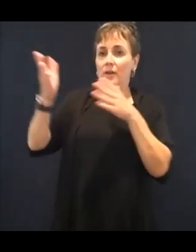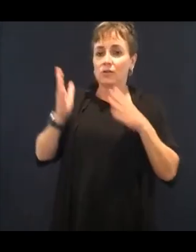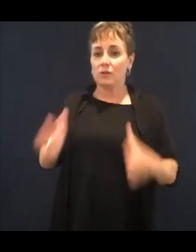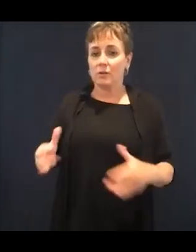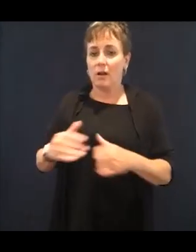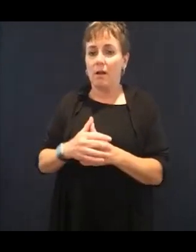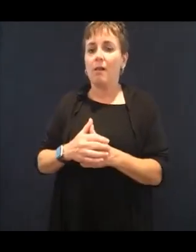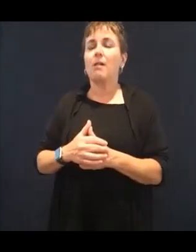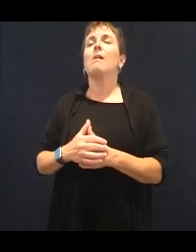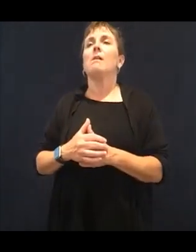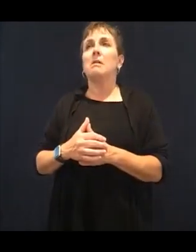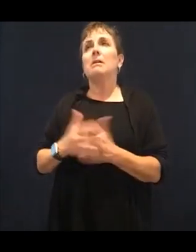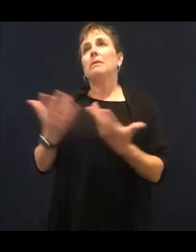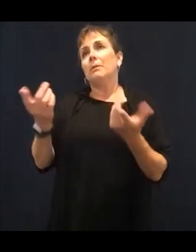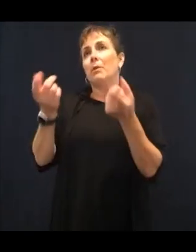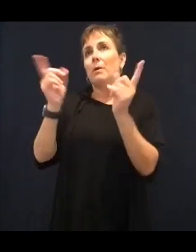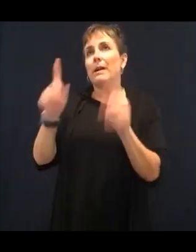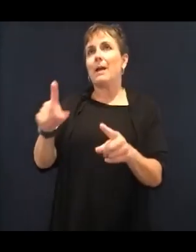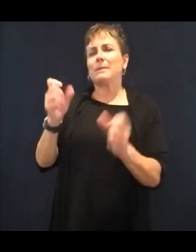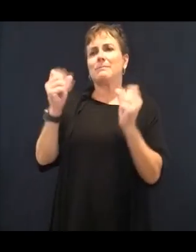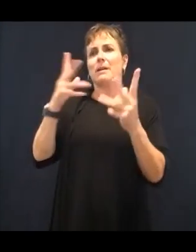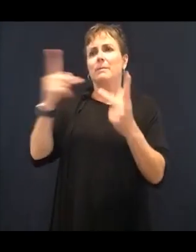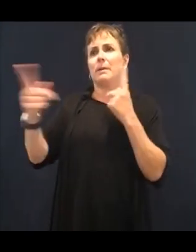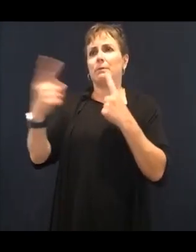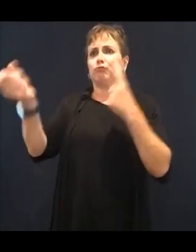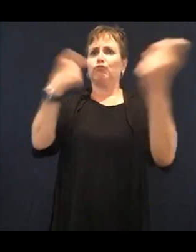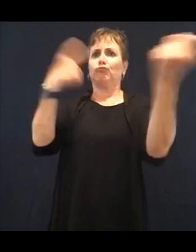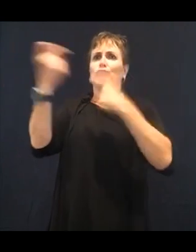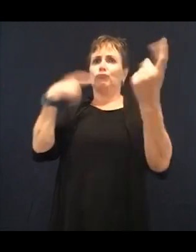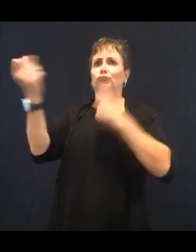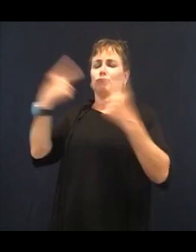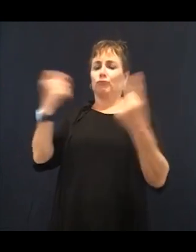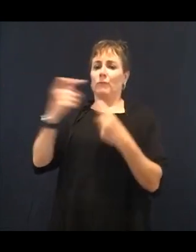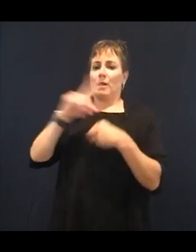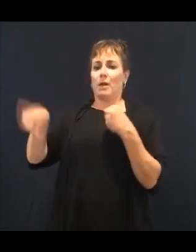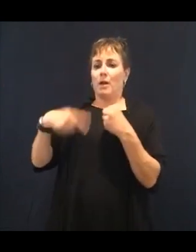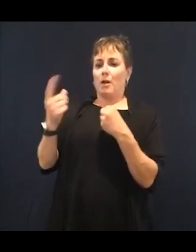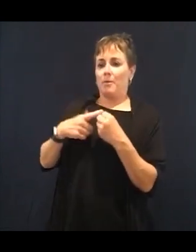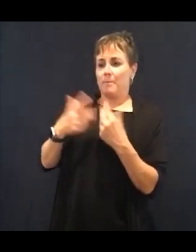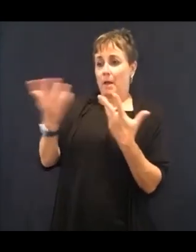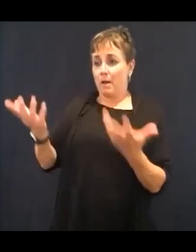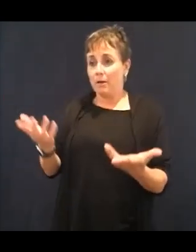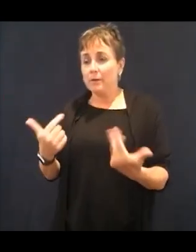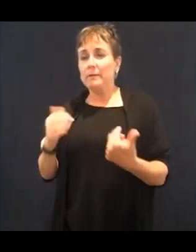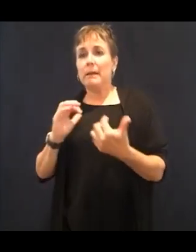do I utilize nutrition with my son? Do I use it myself?